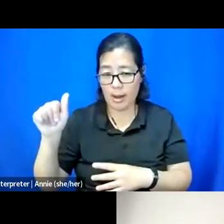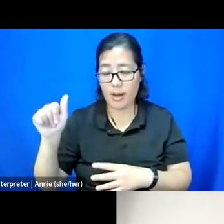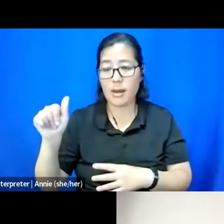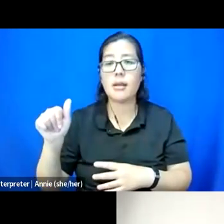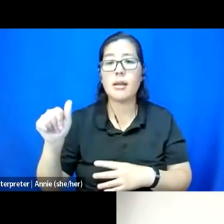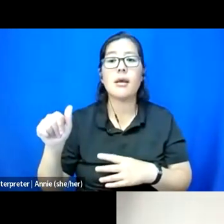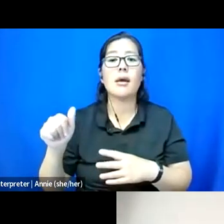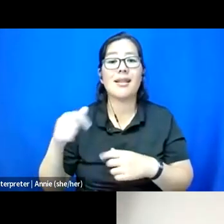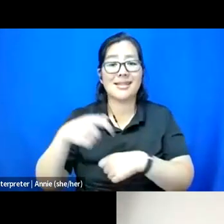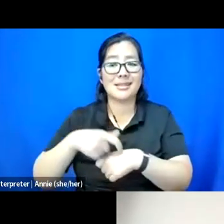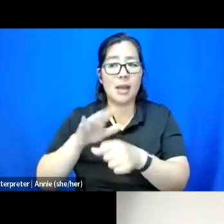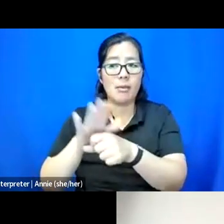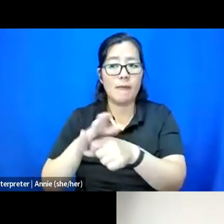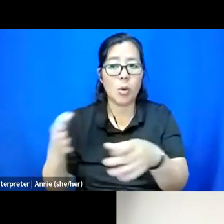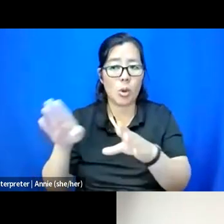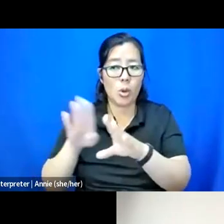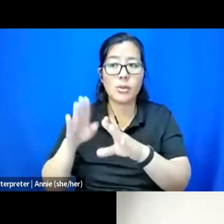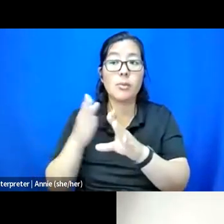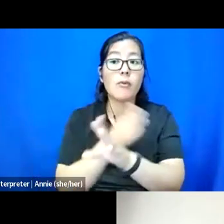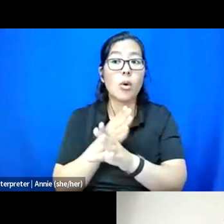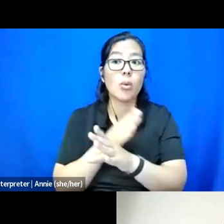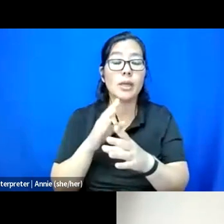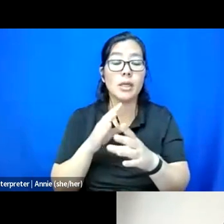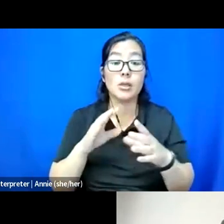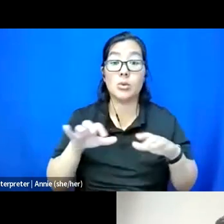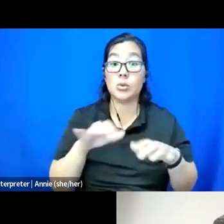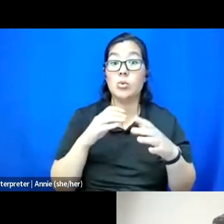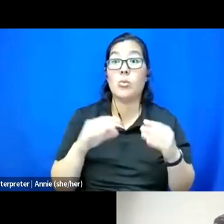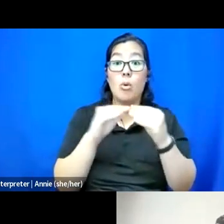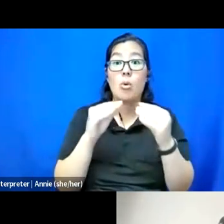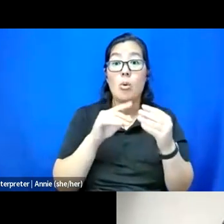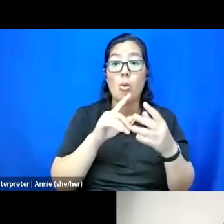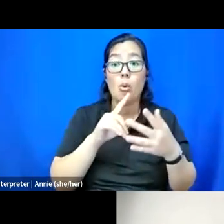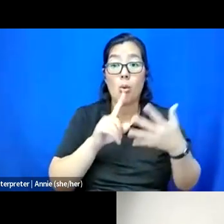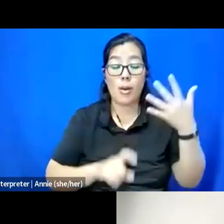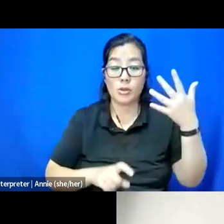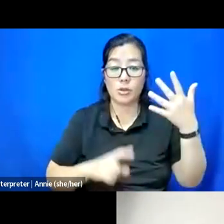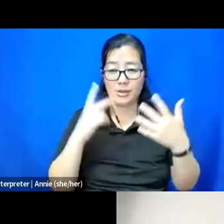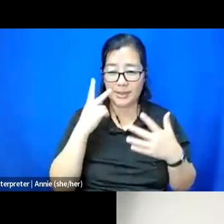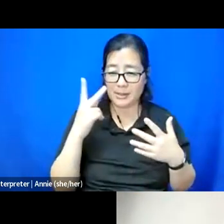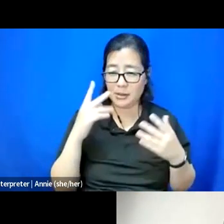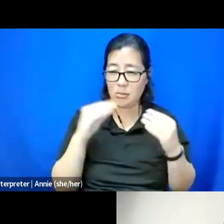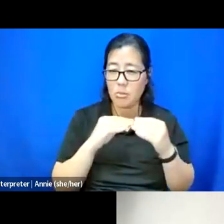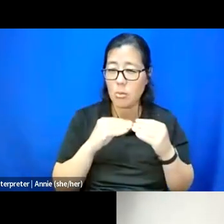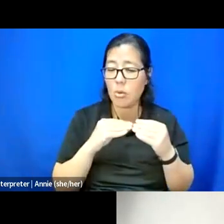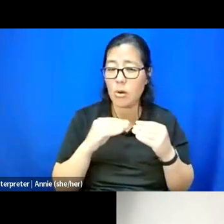Before we go into some of the questions I see here in the box, are there any other kind